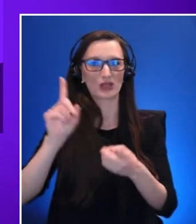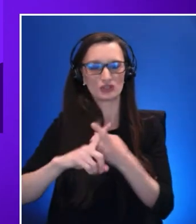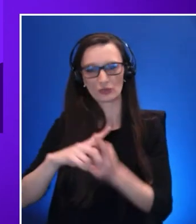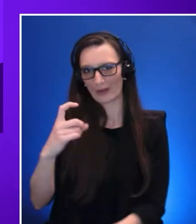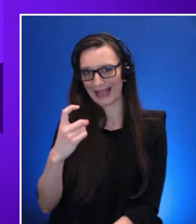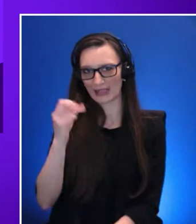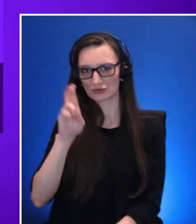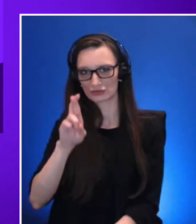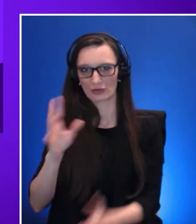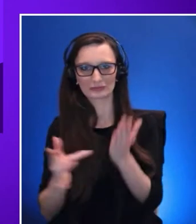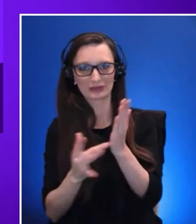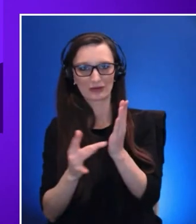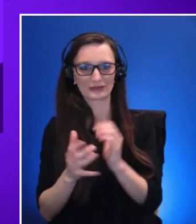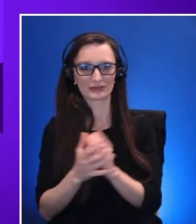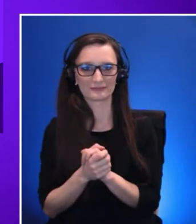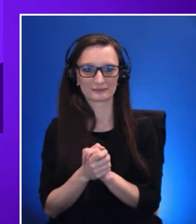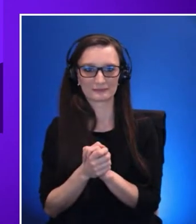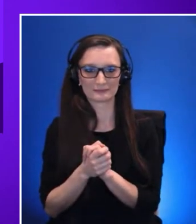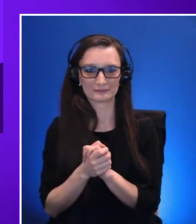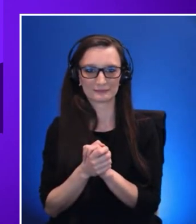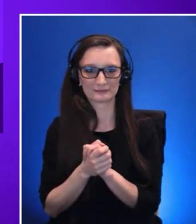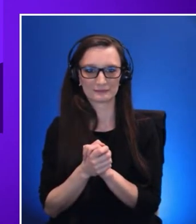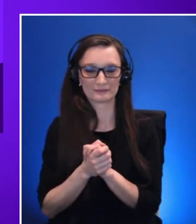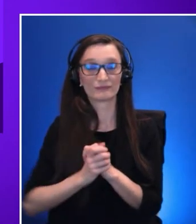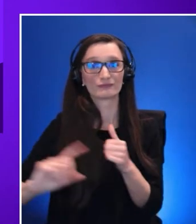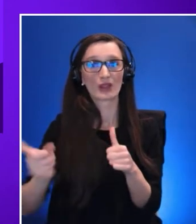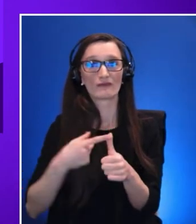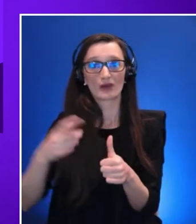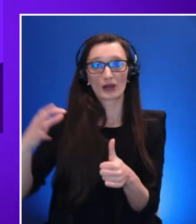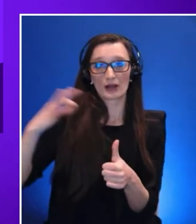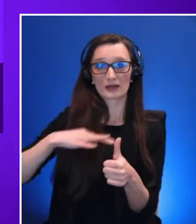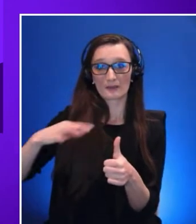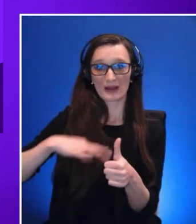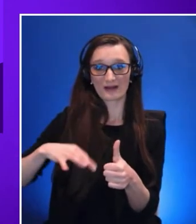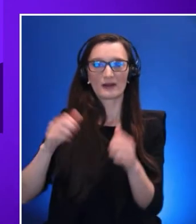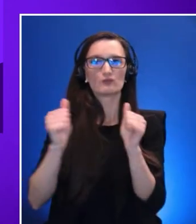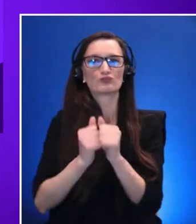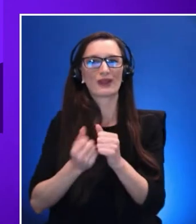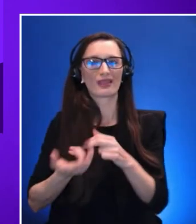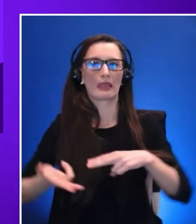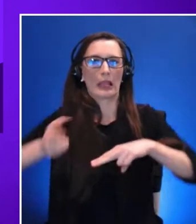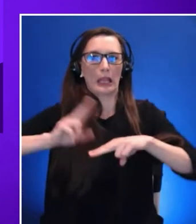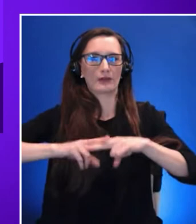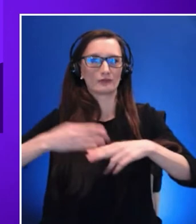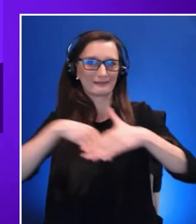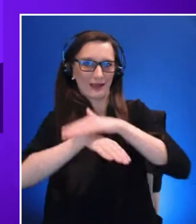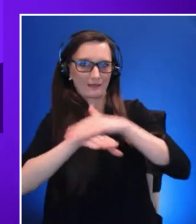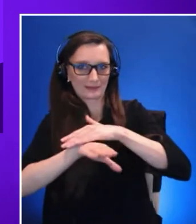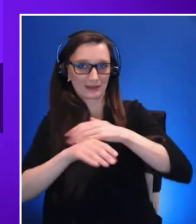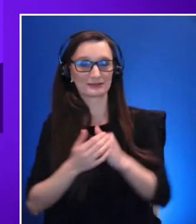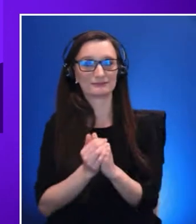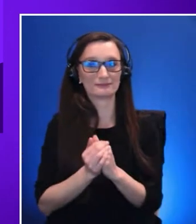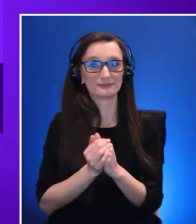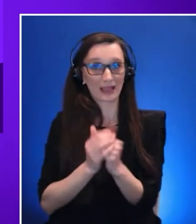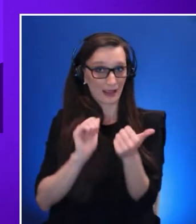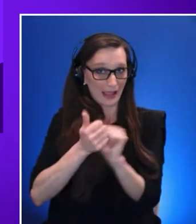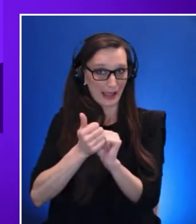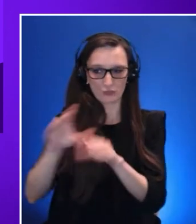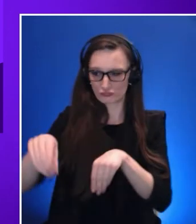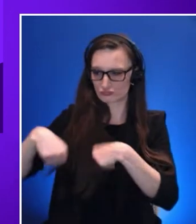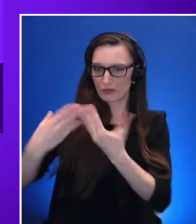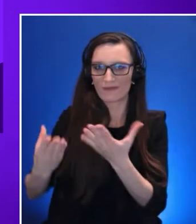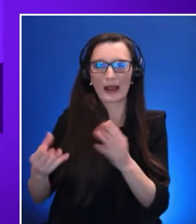first benefit with increased access by providing more opportunities to develop better experiences